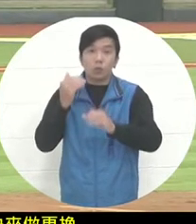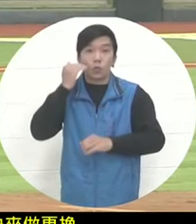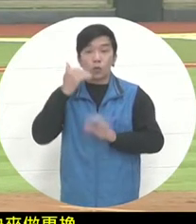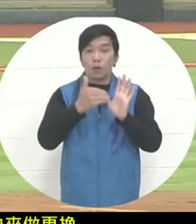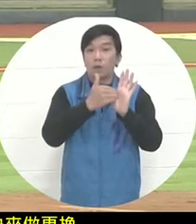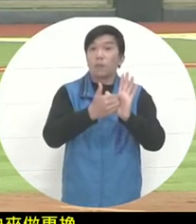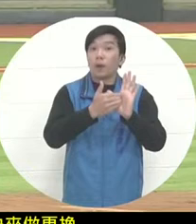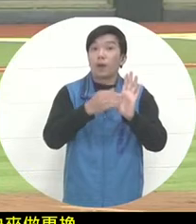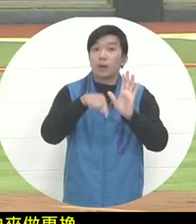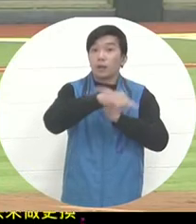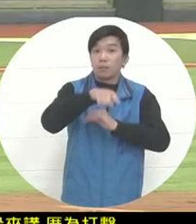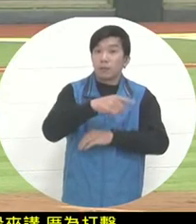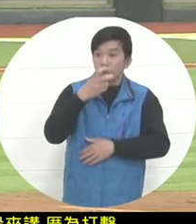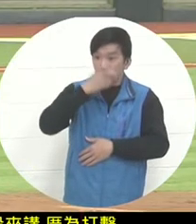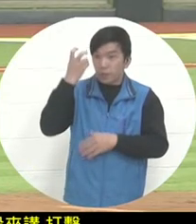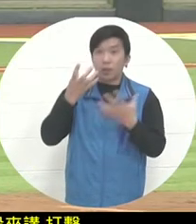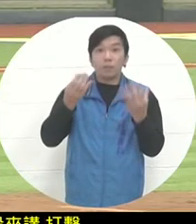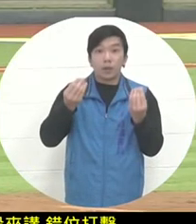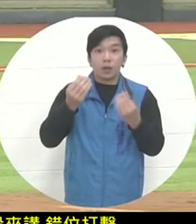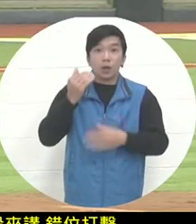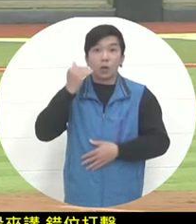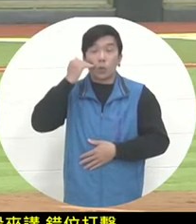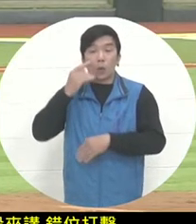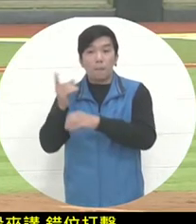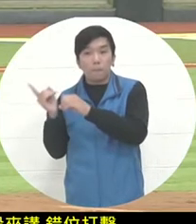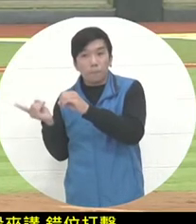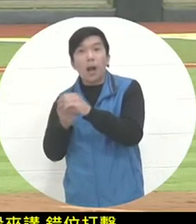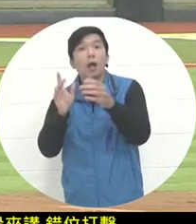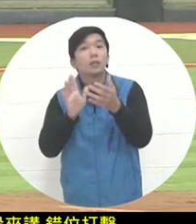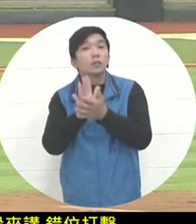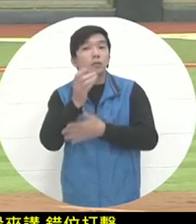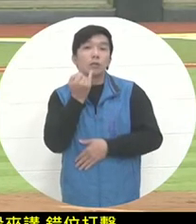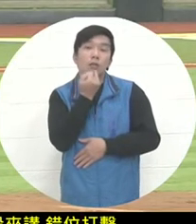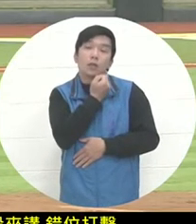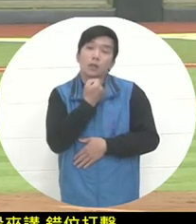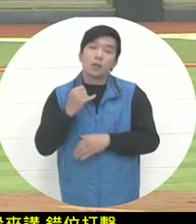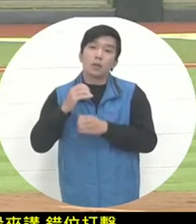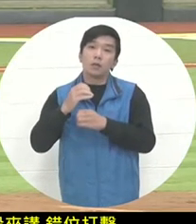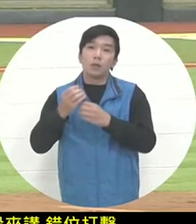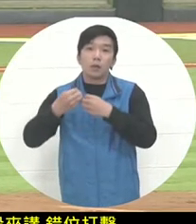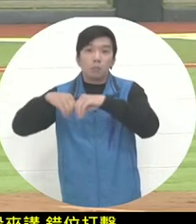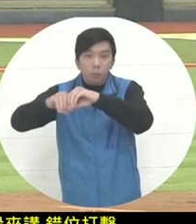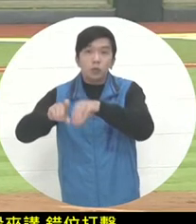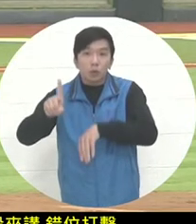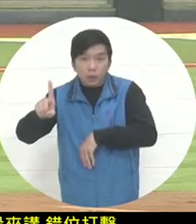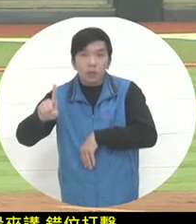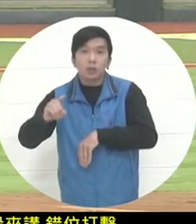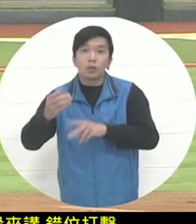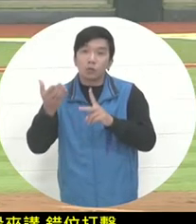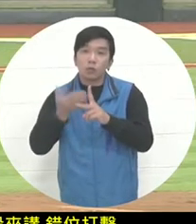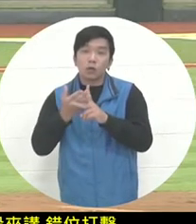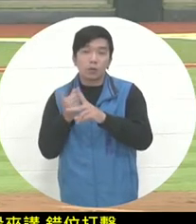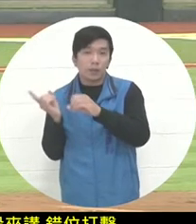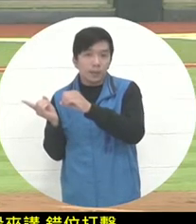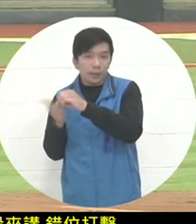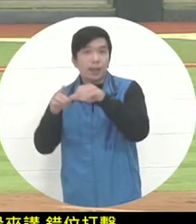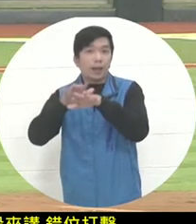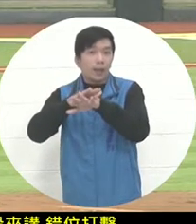, and the result of his hit was beneficial to the offense, such as a walk. Or after the hit was on base, someone on the fielding side recorded